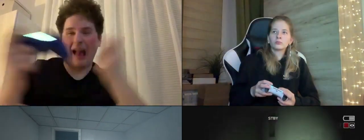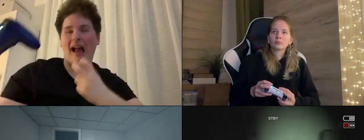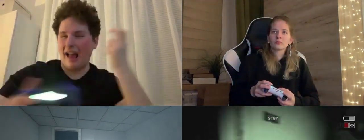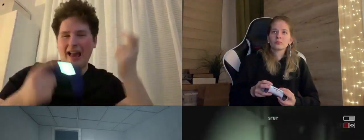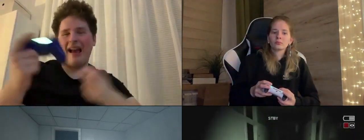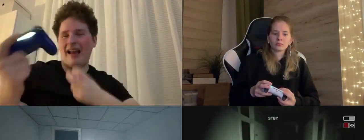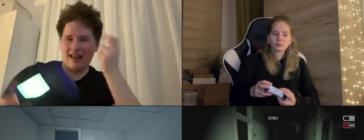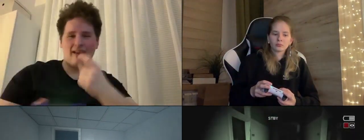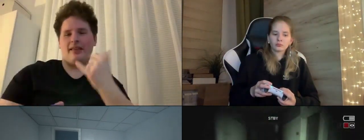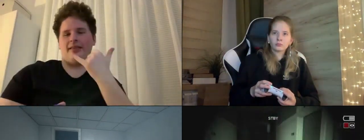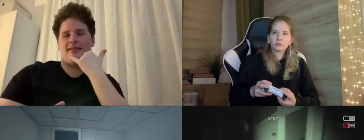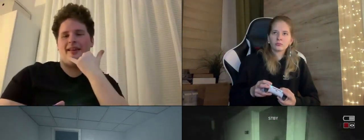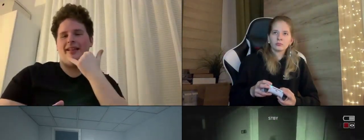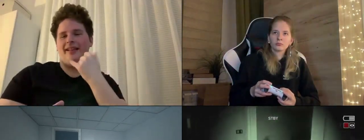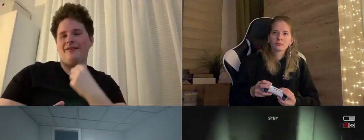... and here I was looking to do was answer the phone ...